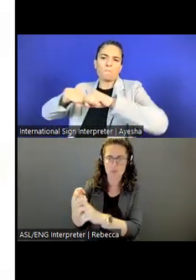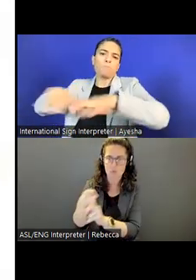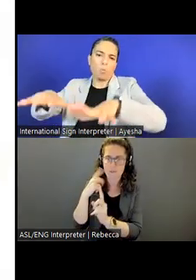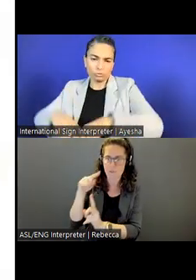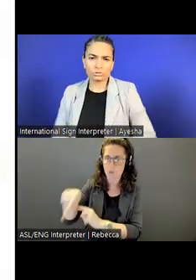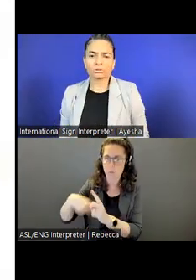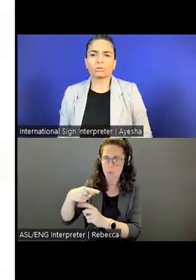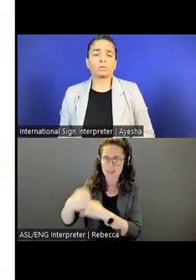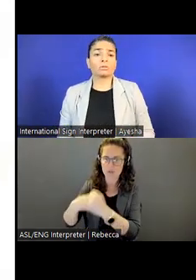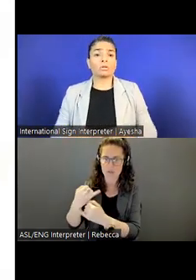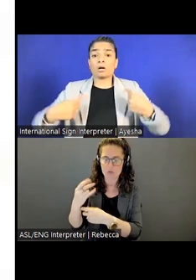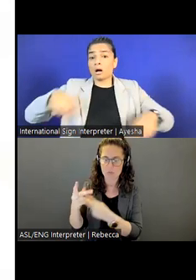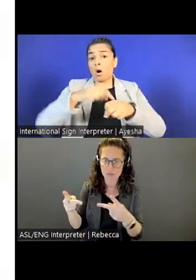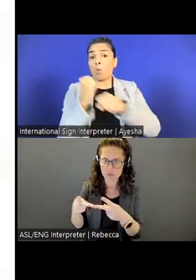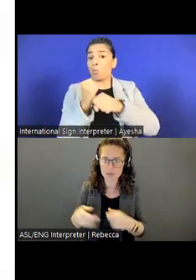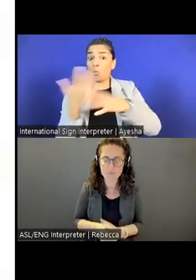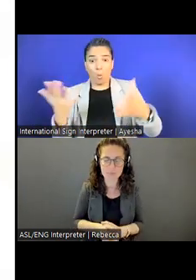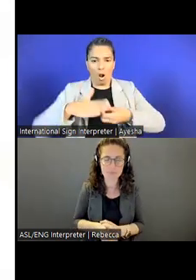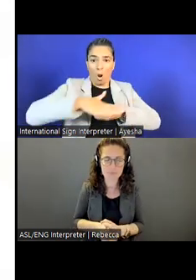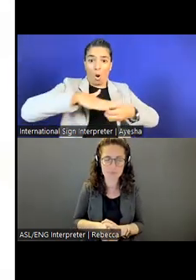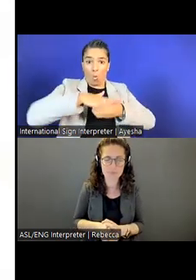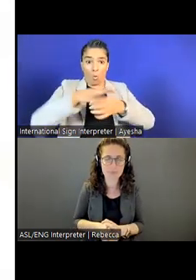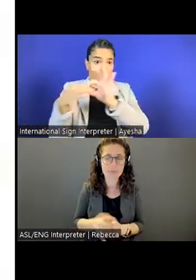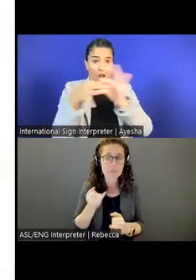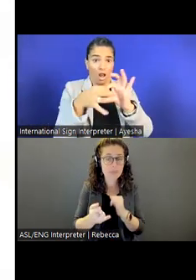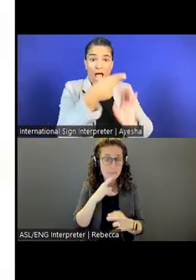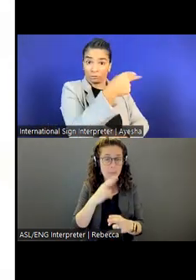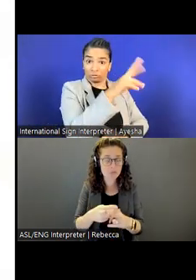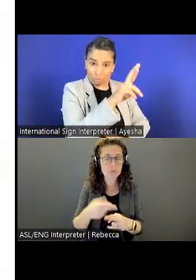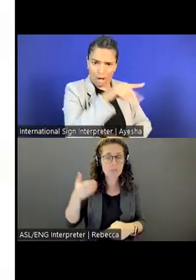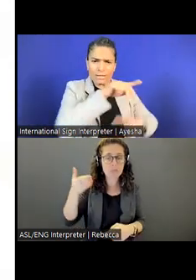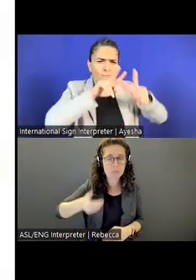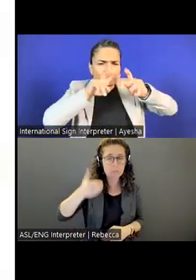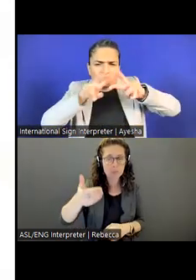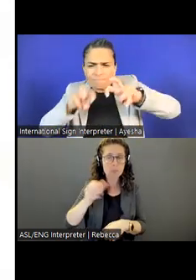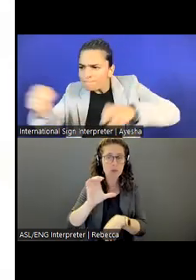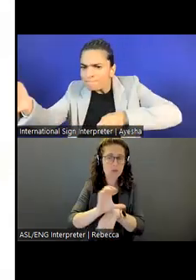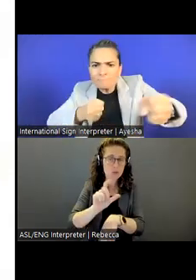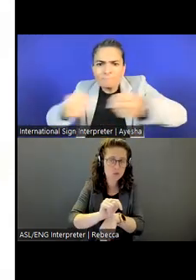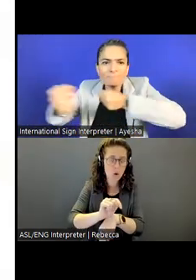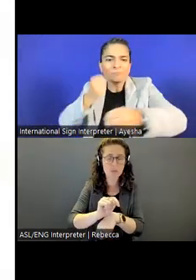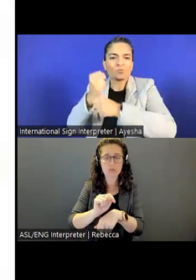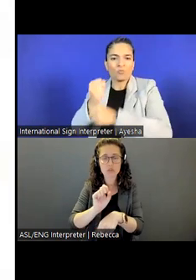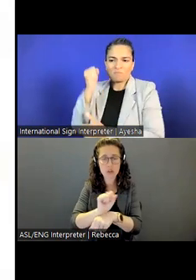Then, lastly, I'll note, we do, from time to time, have consultants posted, internships